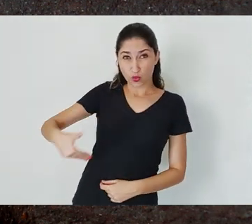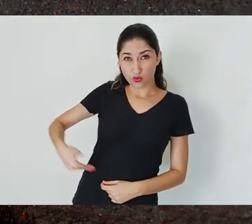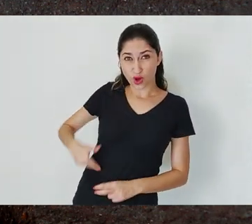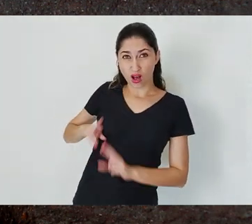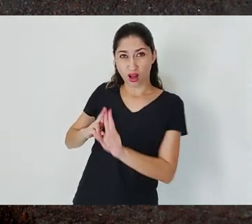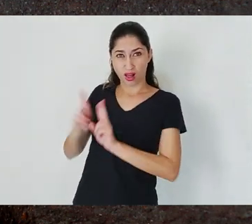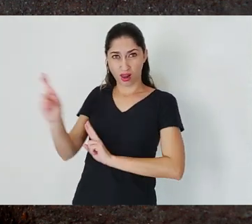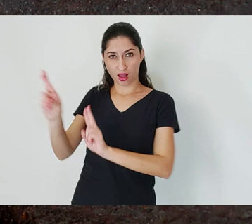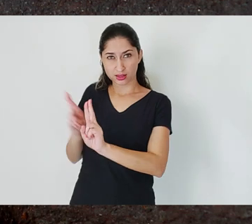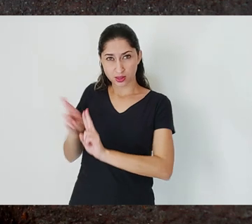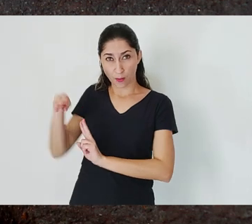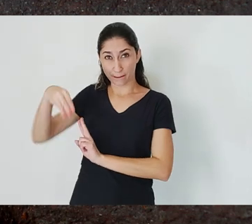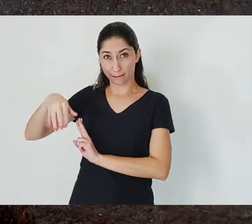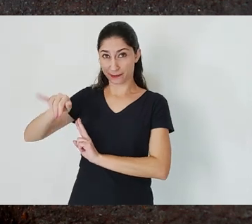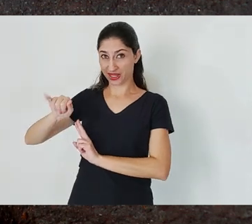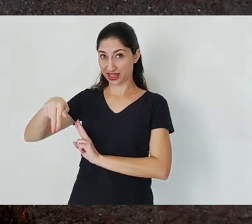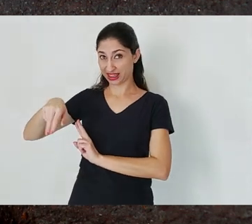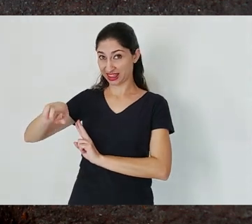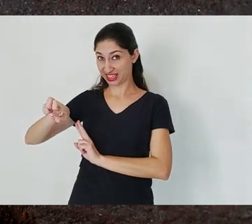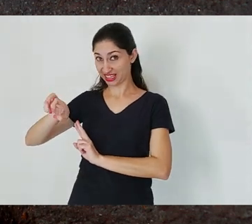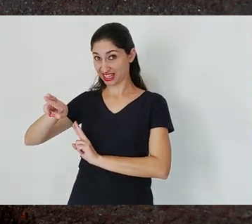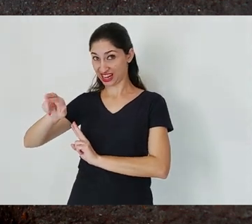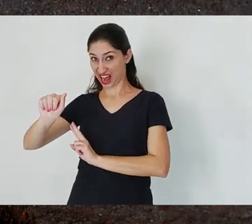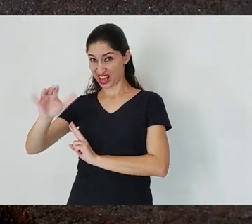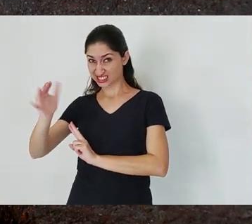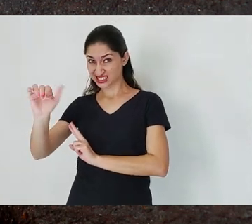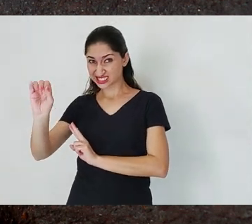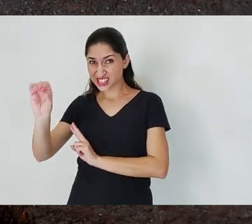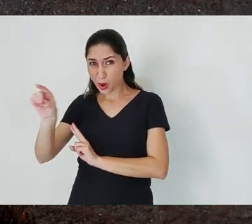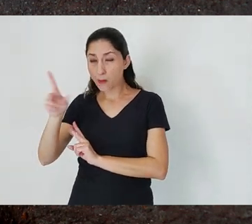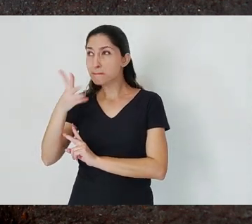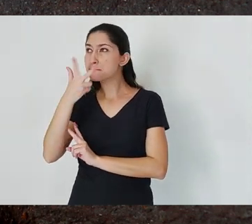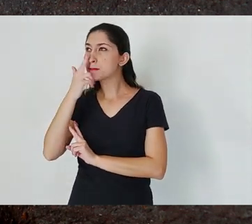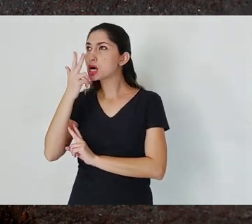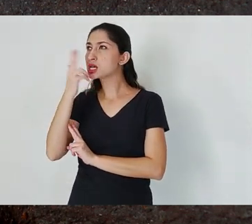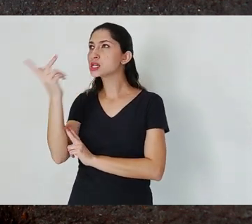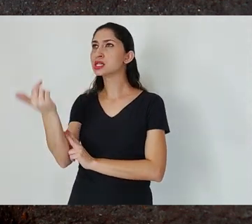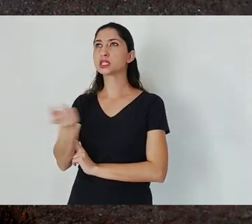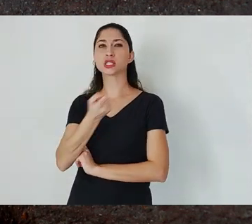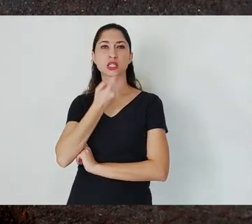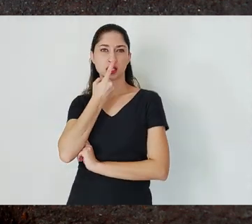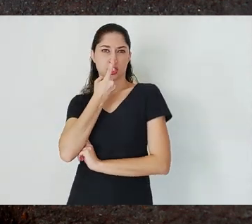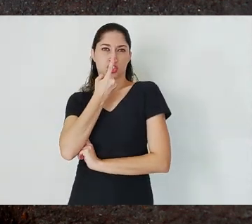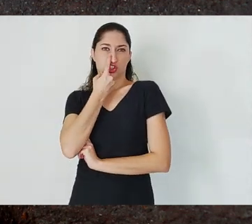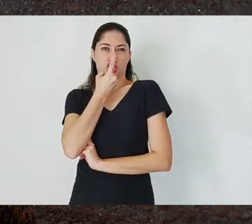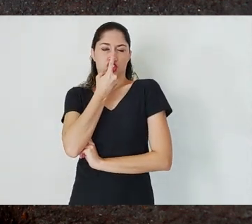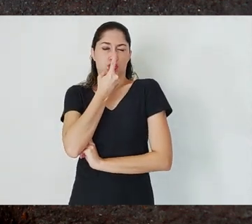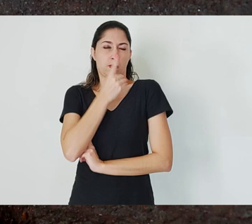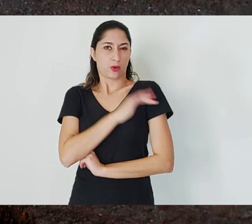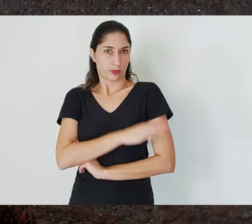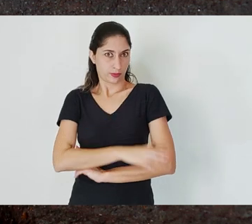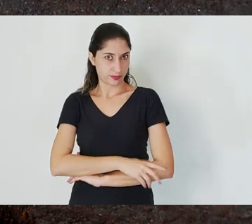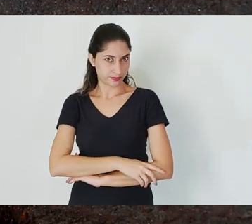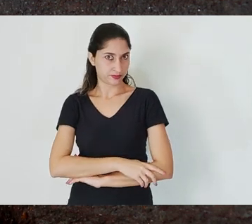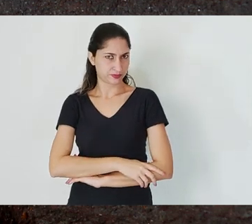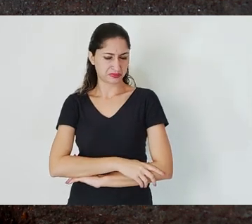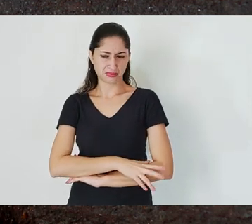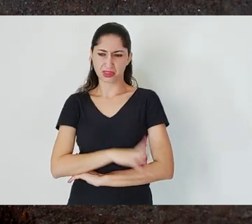is so so close - we often call it an umbilical relationship -- and that's nothing new.